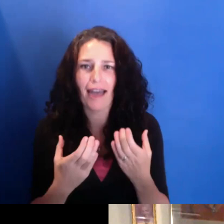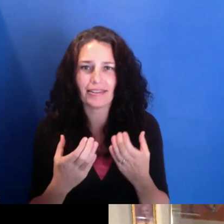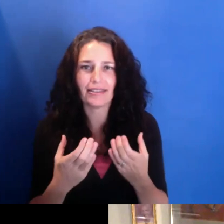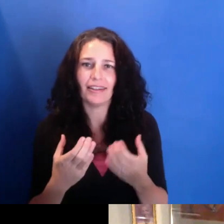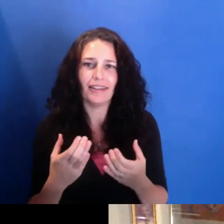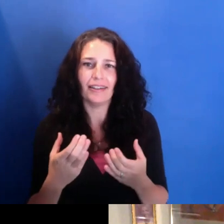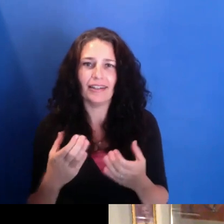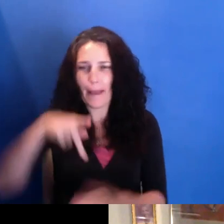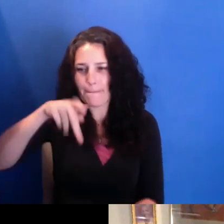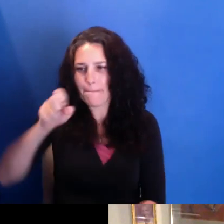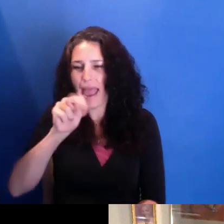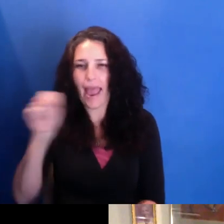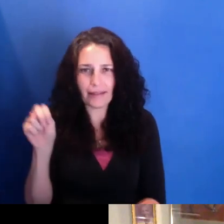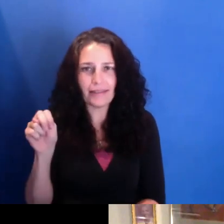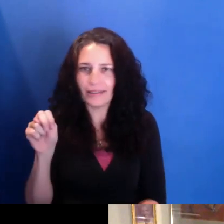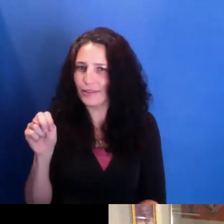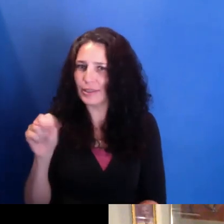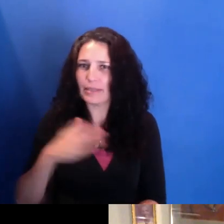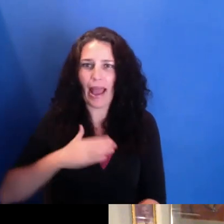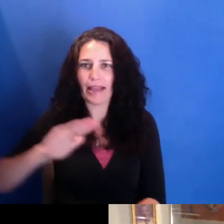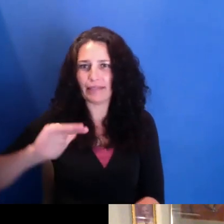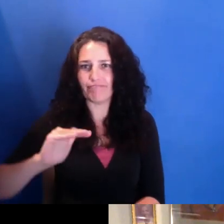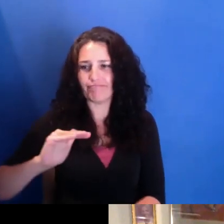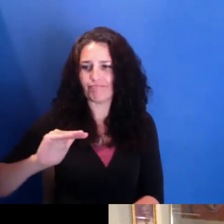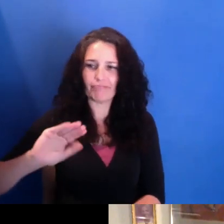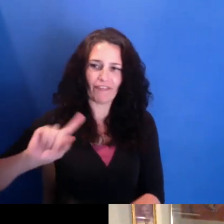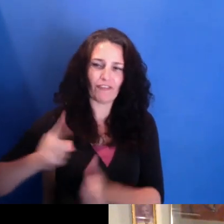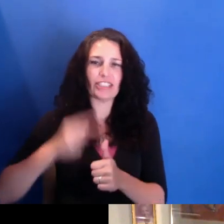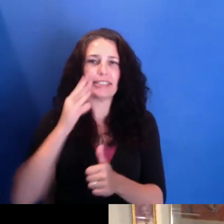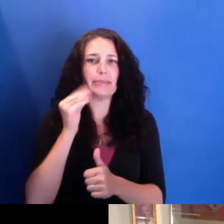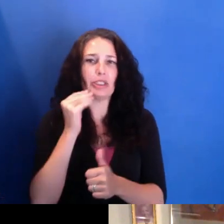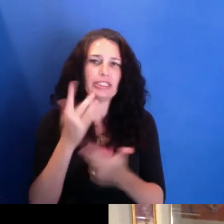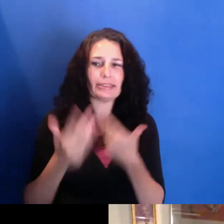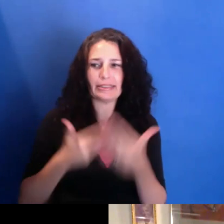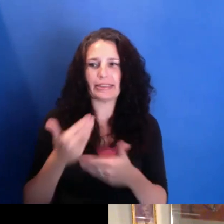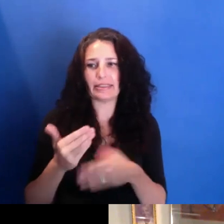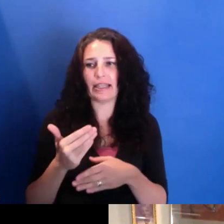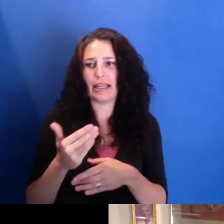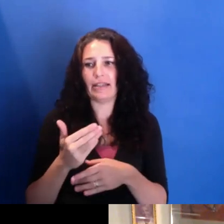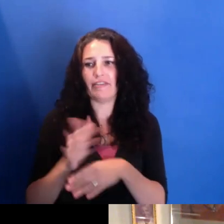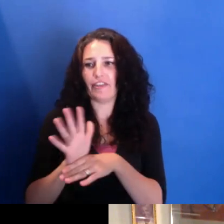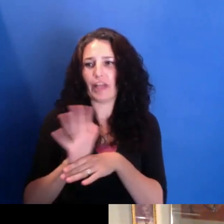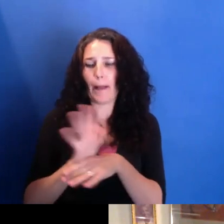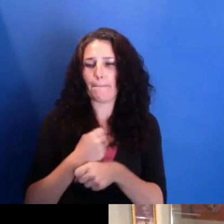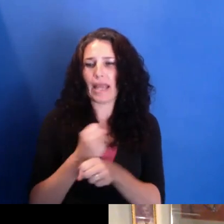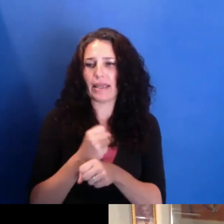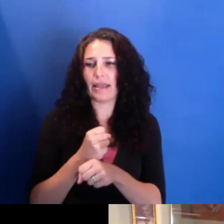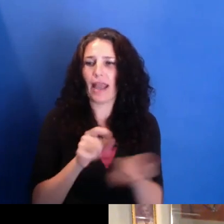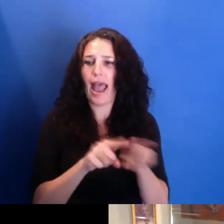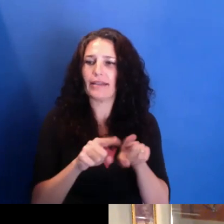to filmmaking as a craft. And so I've always-- well, and in recent times, just considering all that's going on, I really wanted